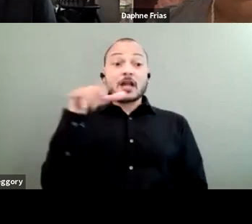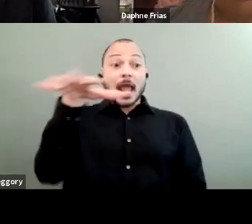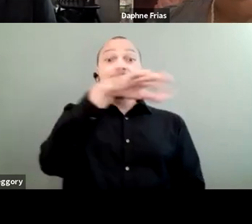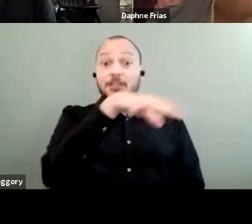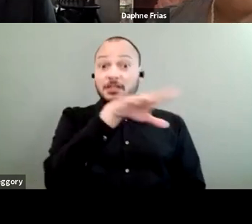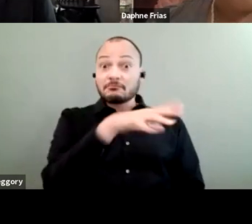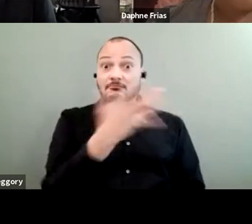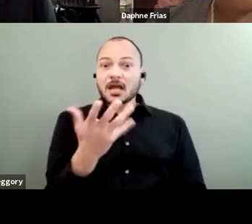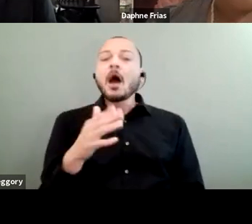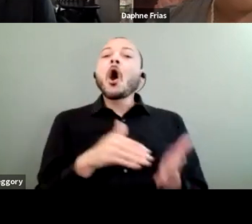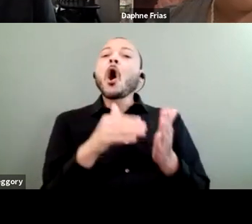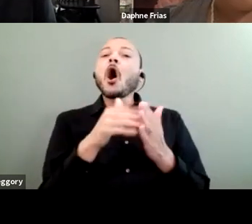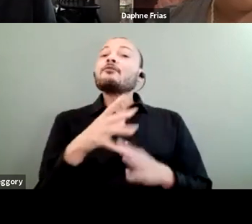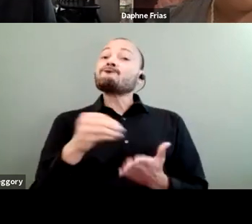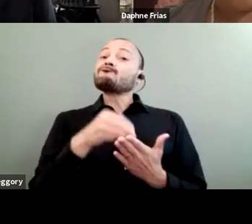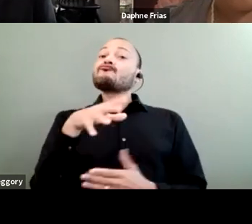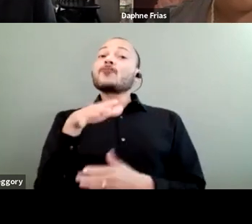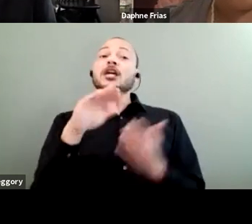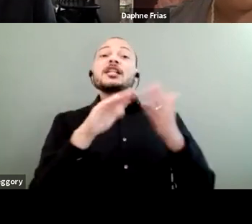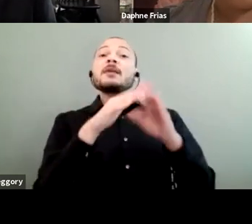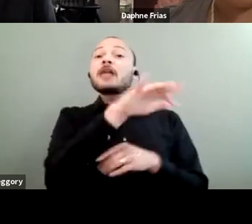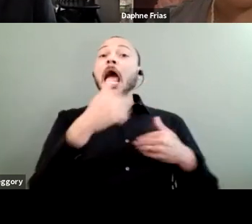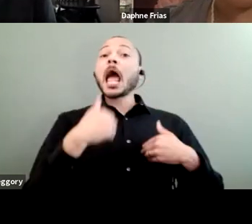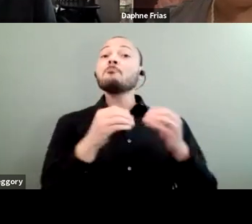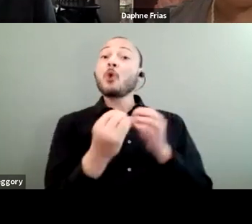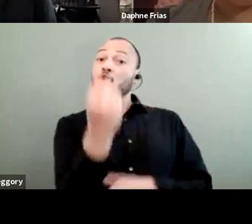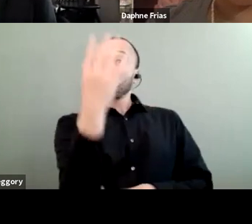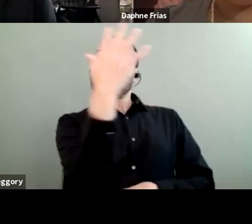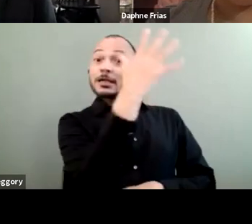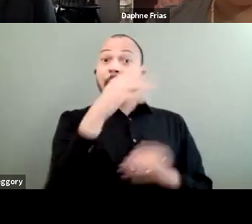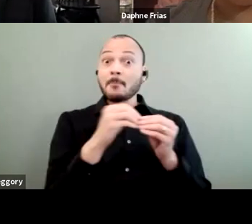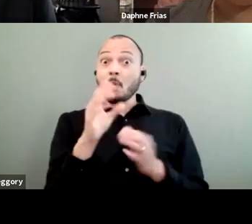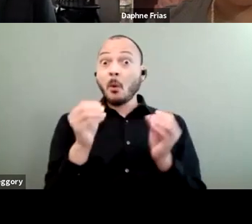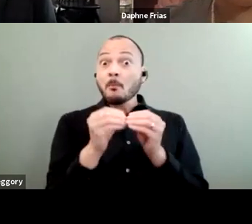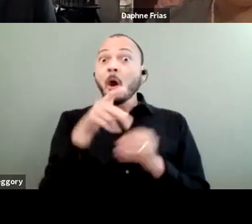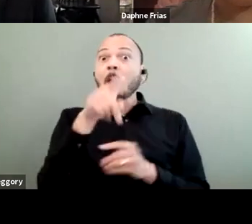wealthier neighborhoods have more trees, they have more parks, they have more pervious surfaces